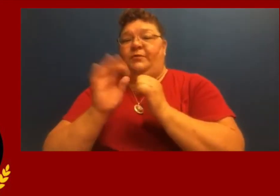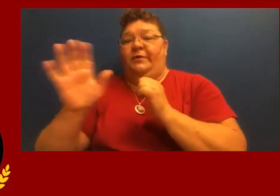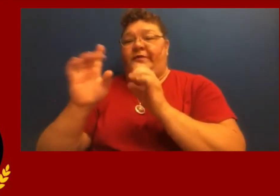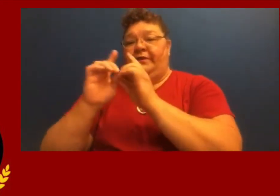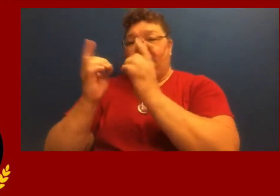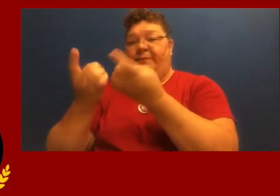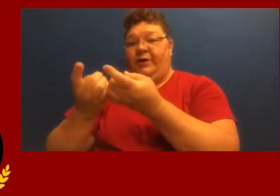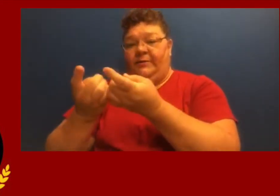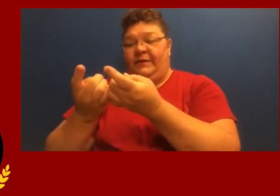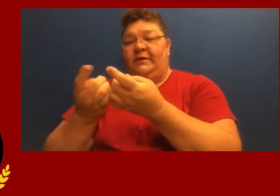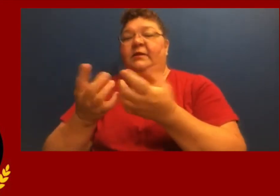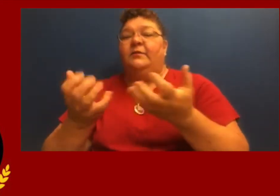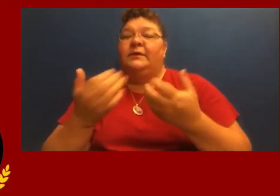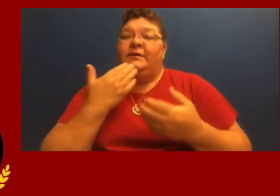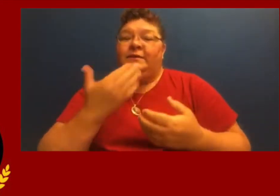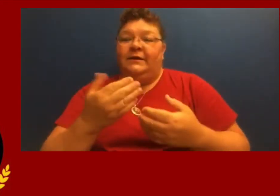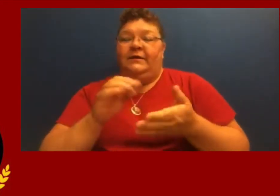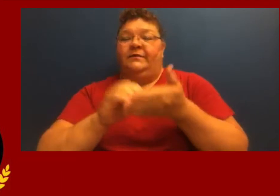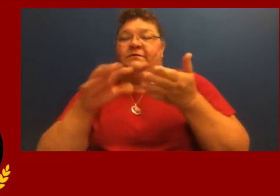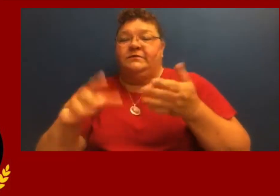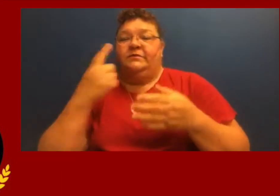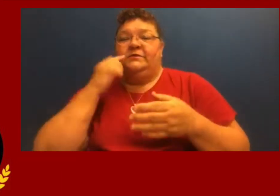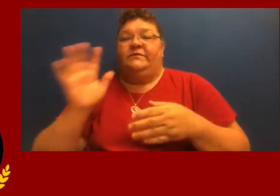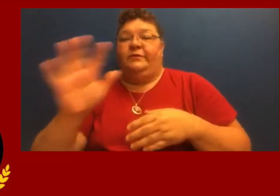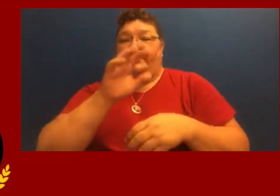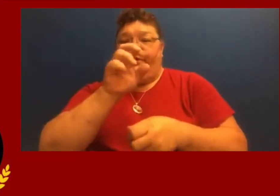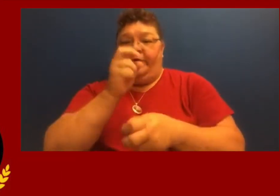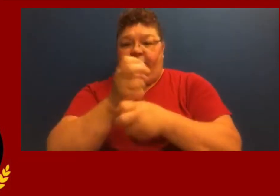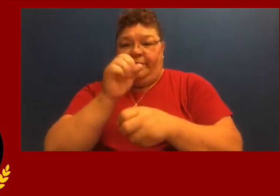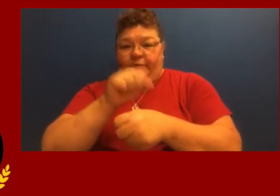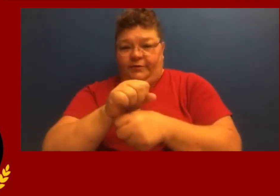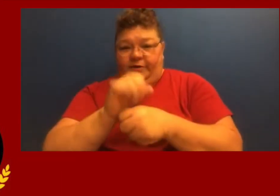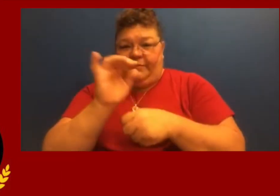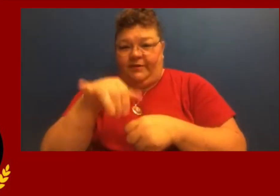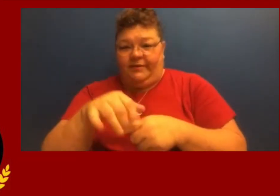So I want to thank the students for all of your hard work with that.